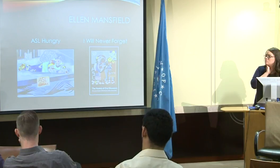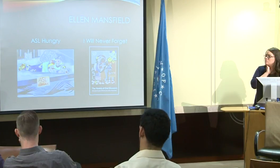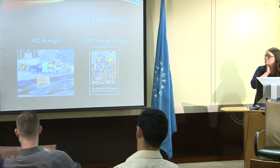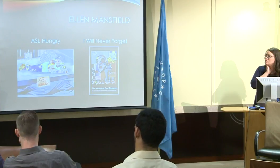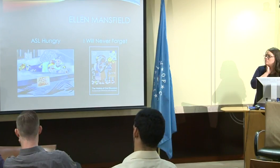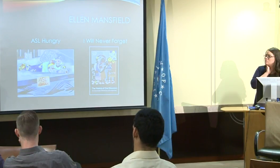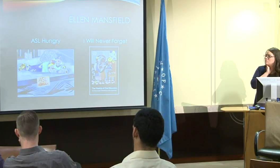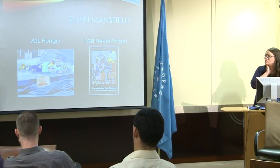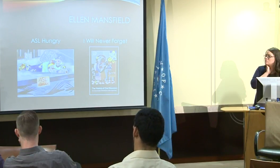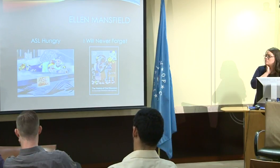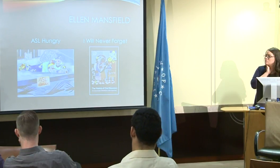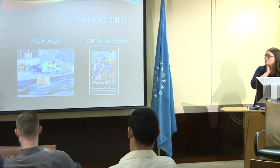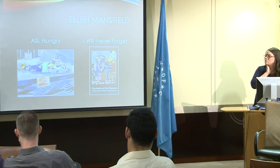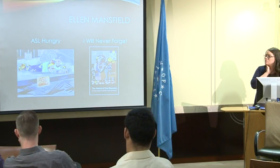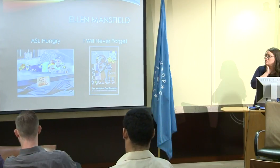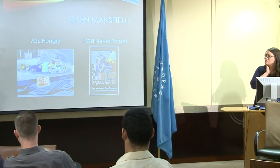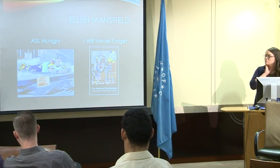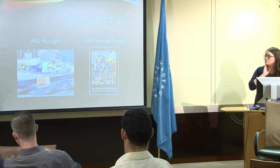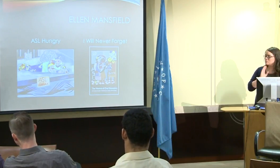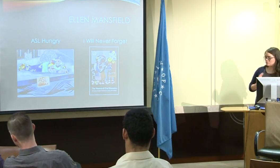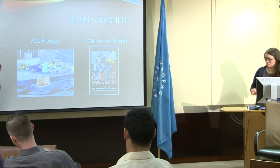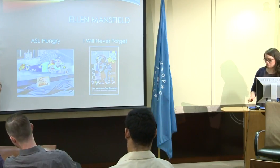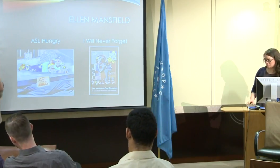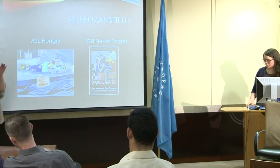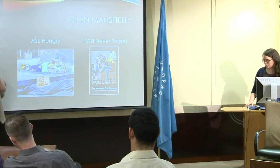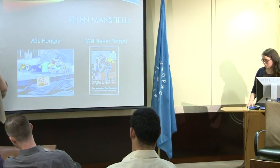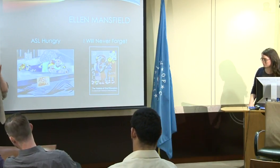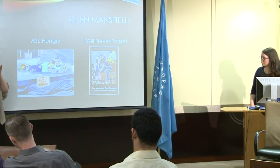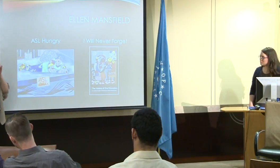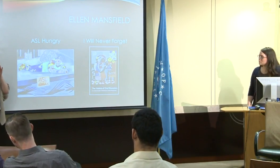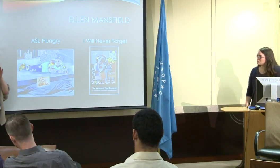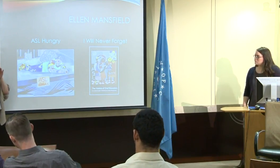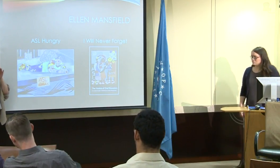She knows that some deaf schools, the education --